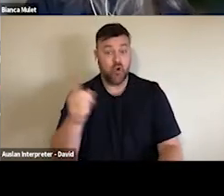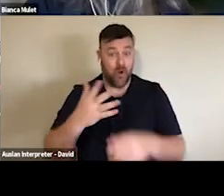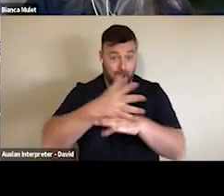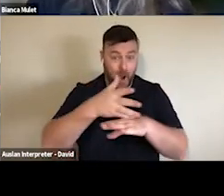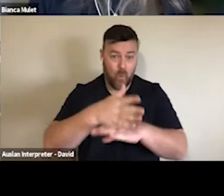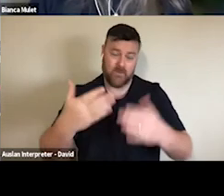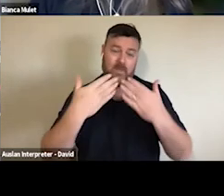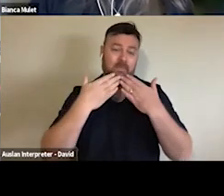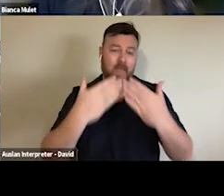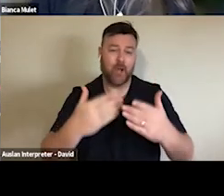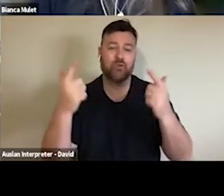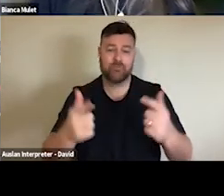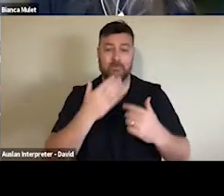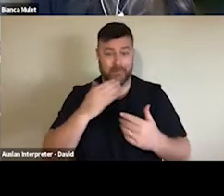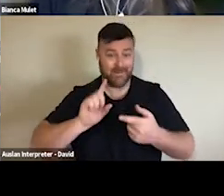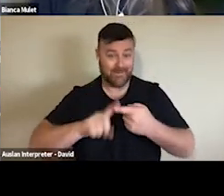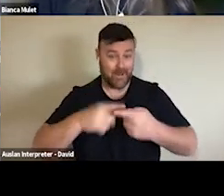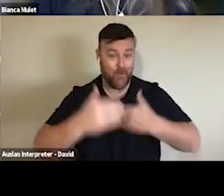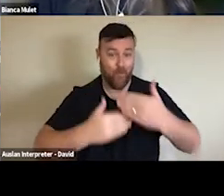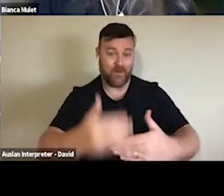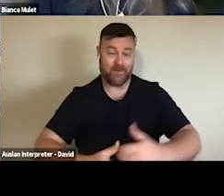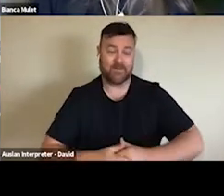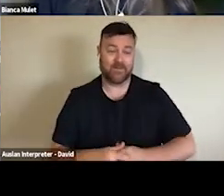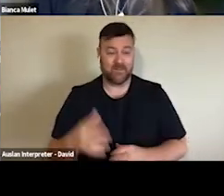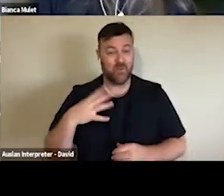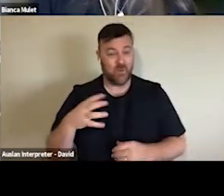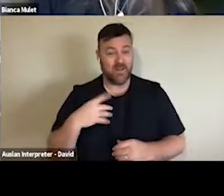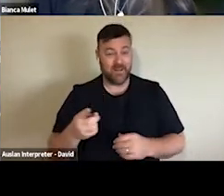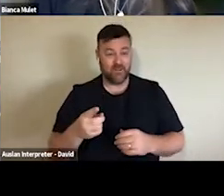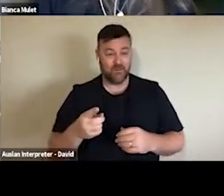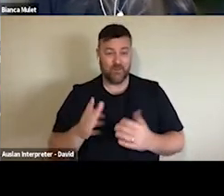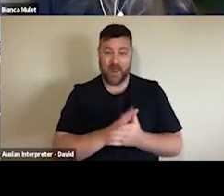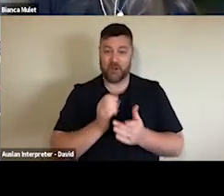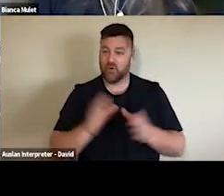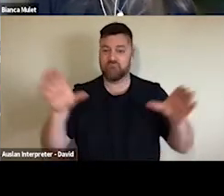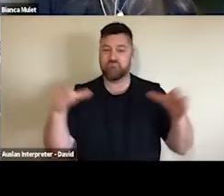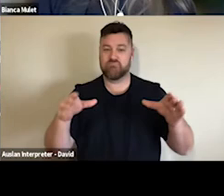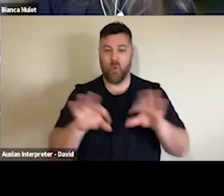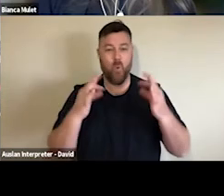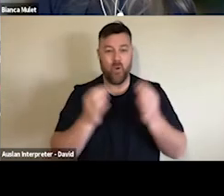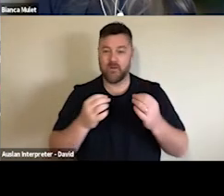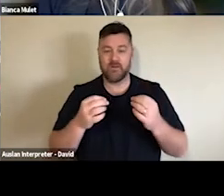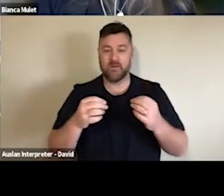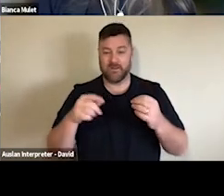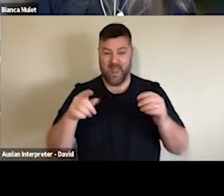always existed in one form or another but have expanded like never before because of digital tools and platforms and are now influencing mainstream engagement.